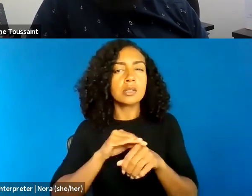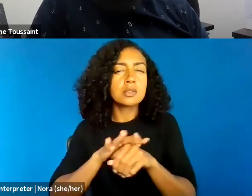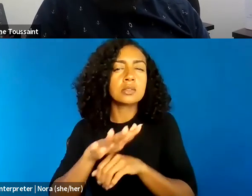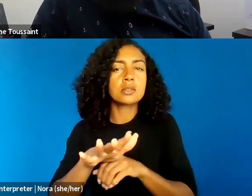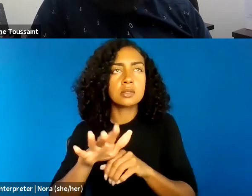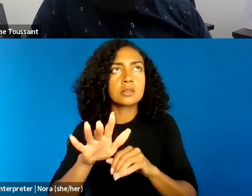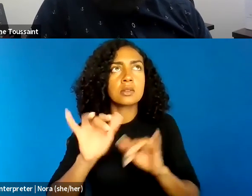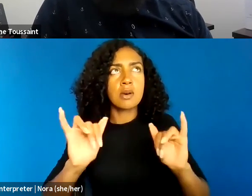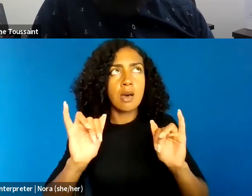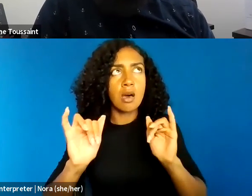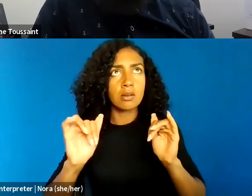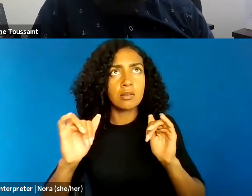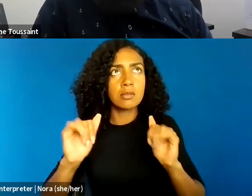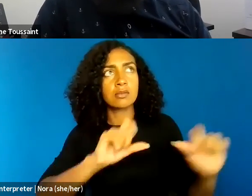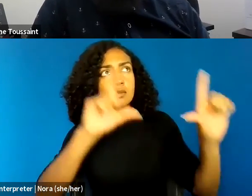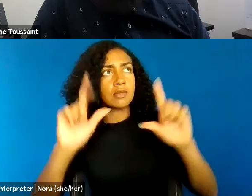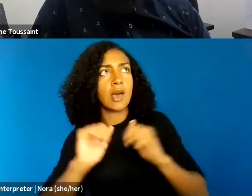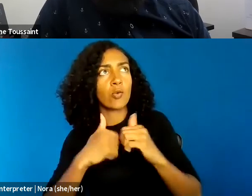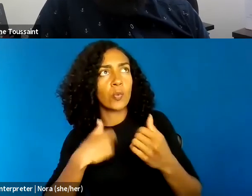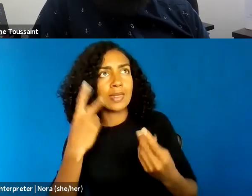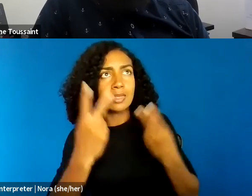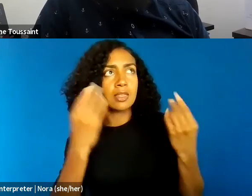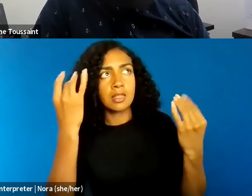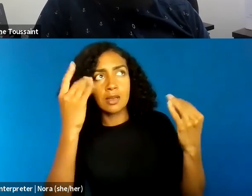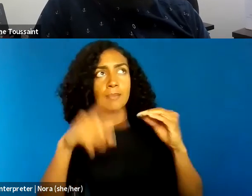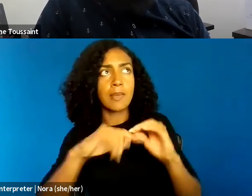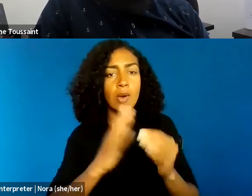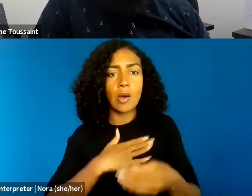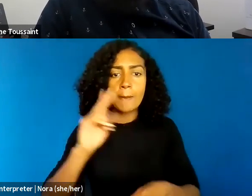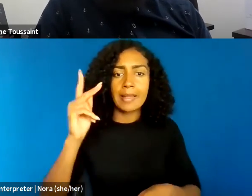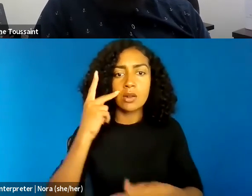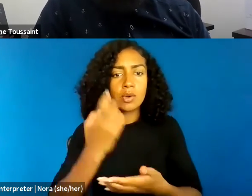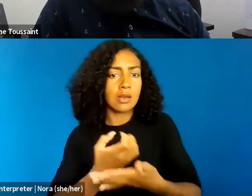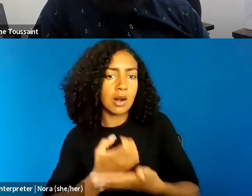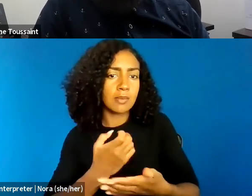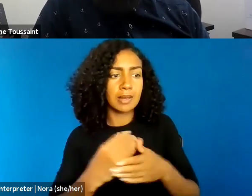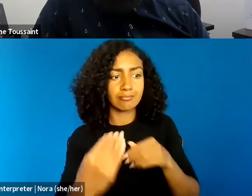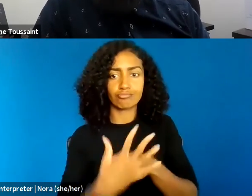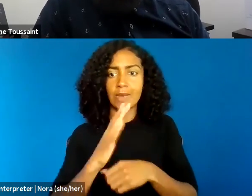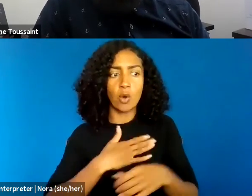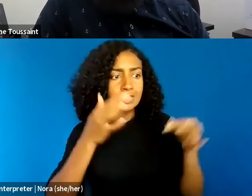our political economy and the choices that we make. And perhaps how critical race theory plays a role